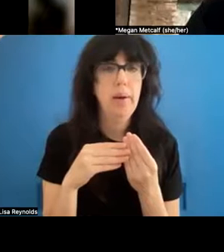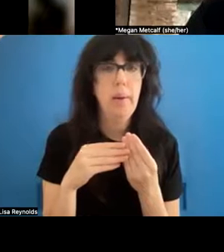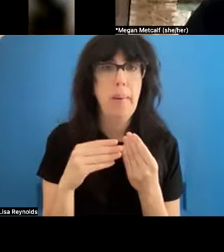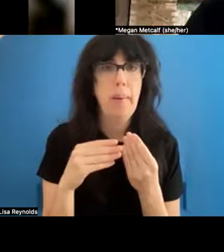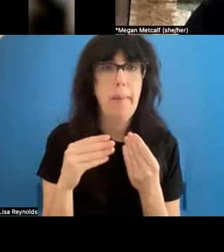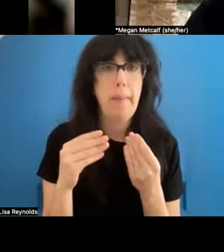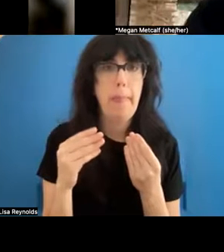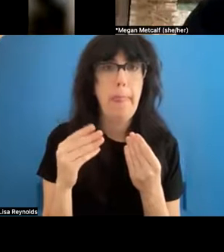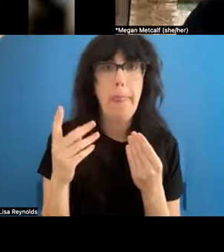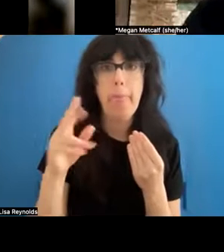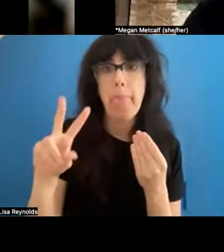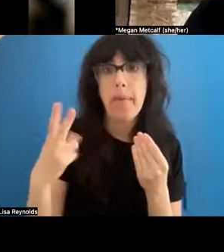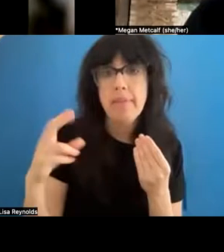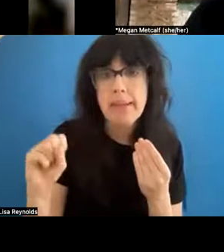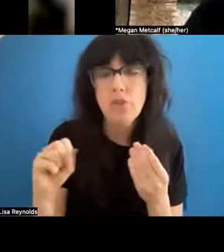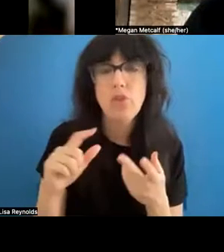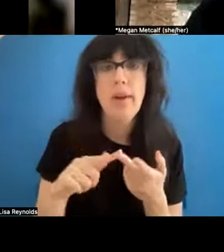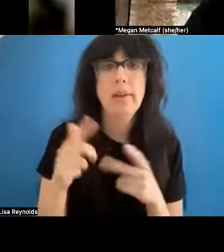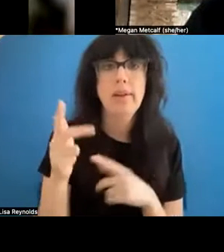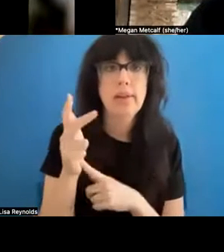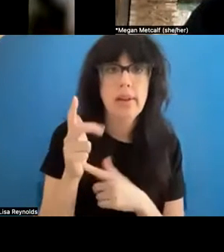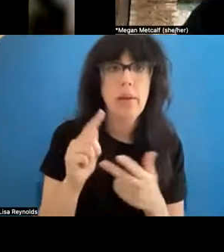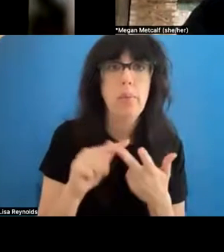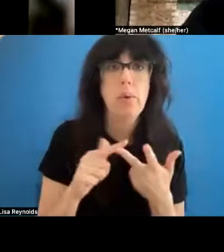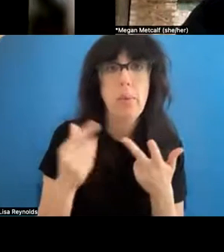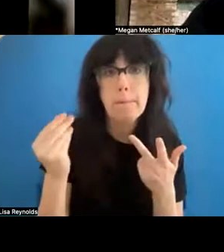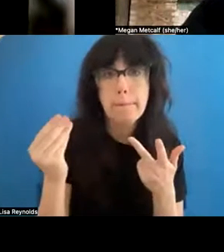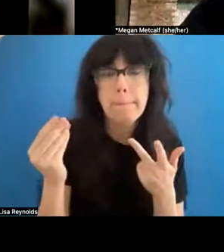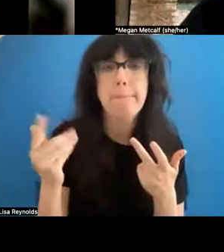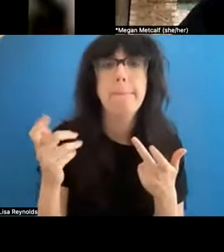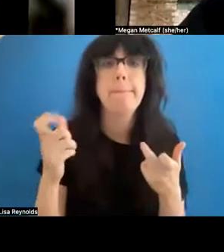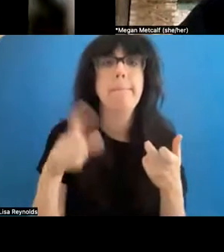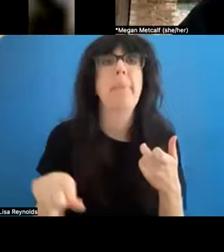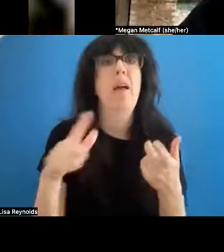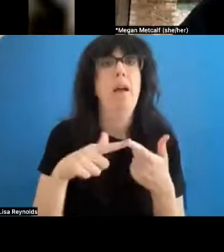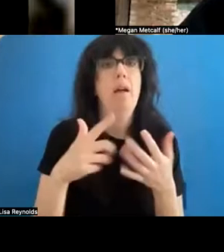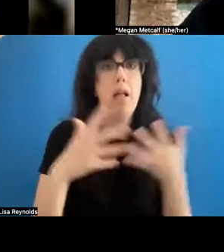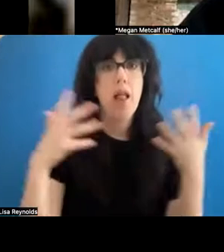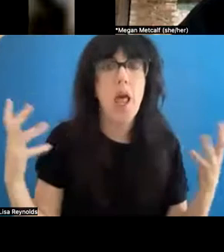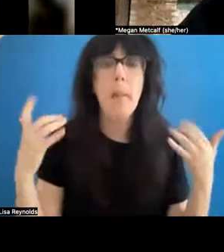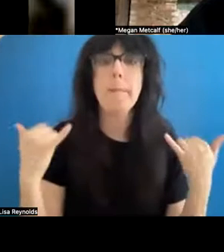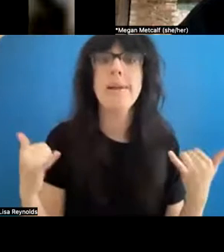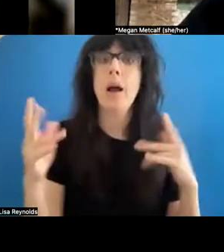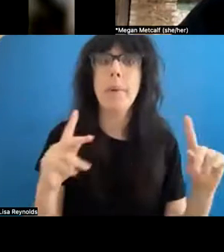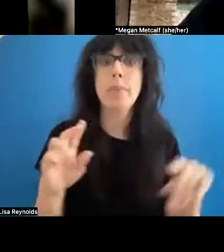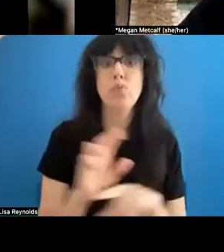S, a camera and the amount of money, and costs were prohibitive. Now people can just do it on